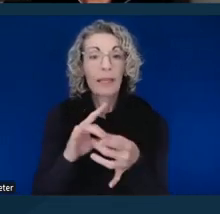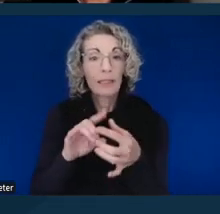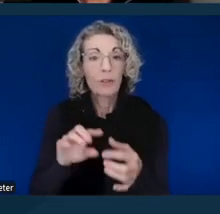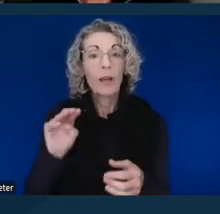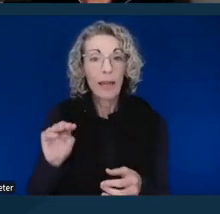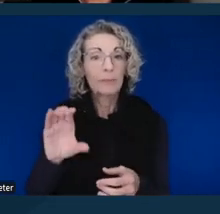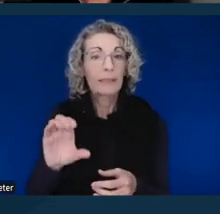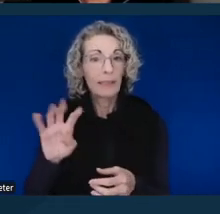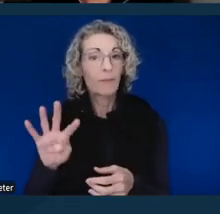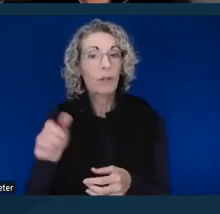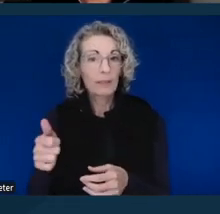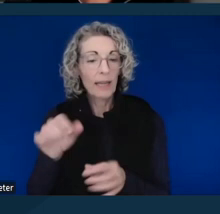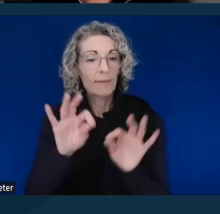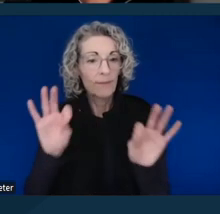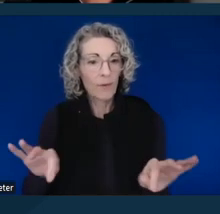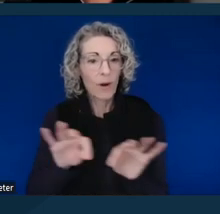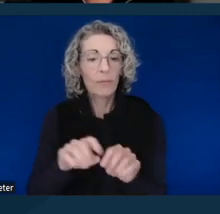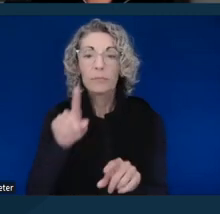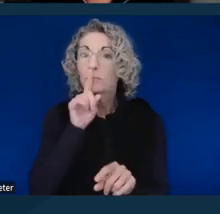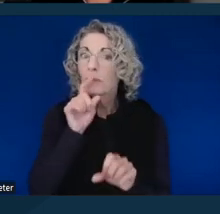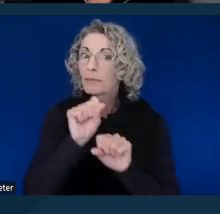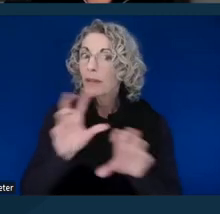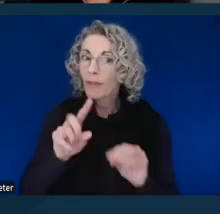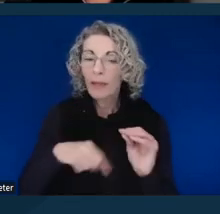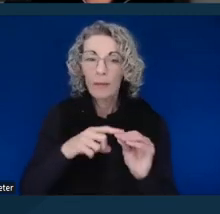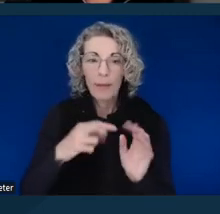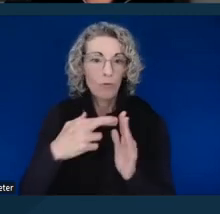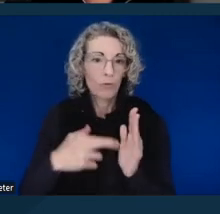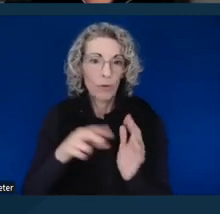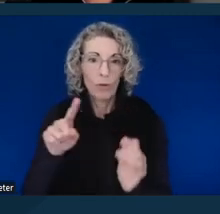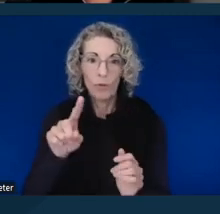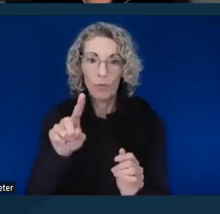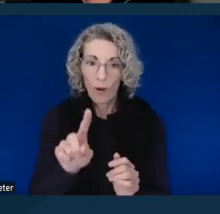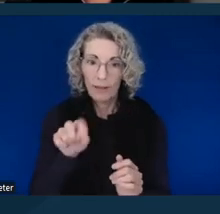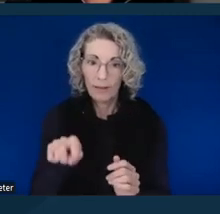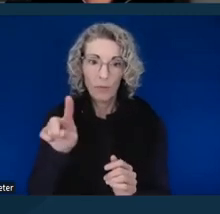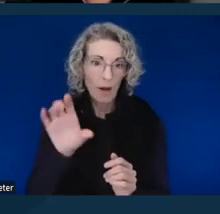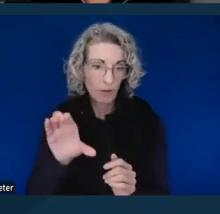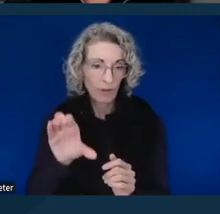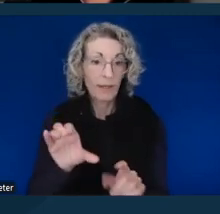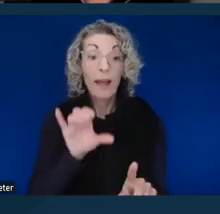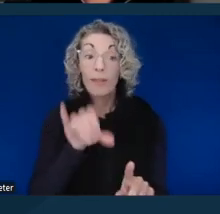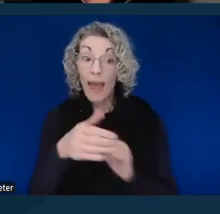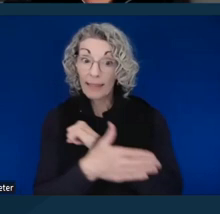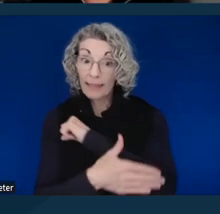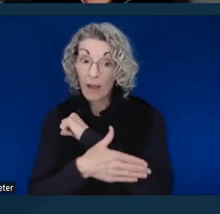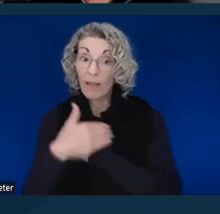nothing on Rule 1.100. This particular county has a link to their general grievance policy,